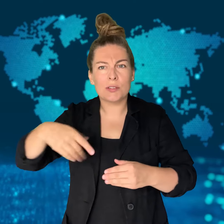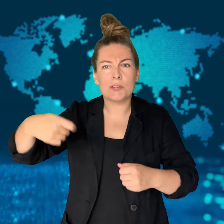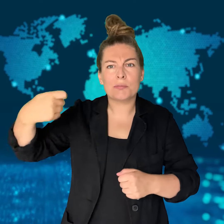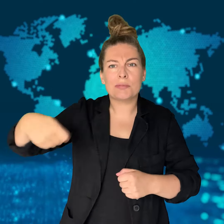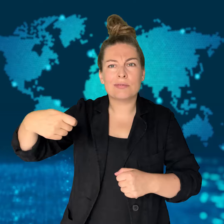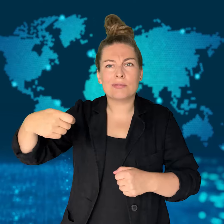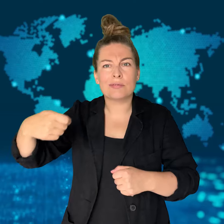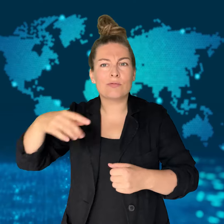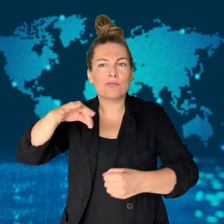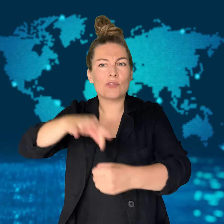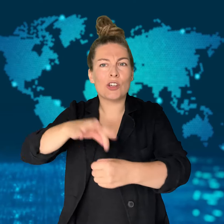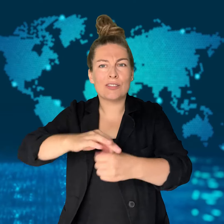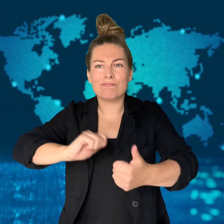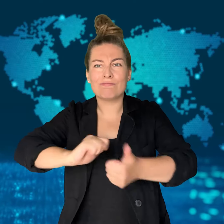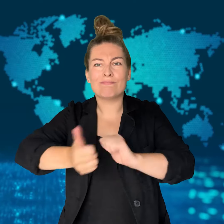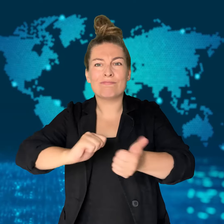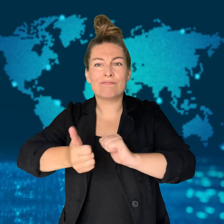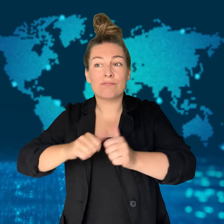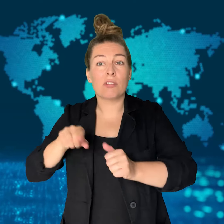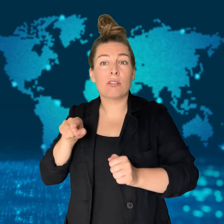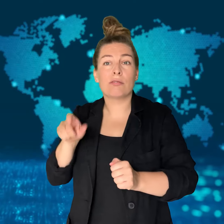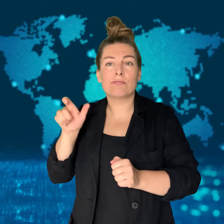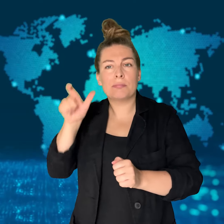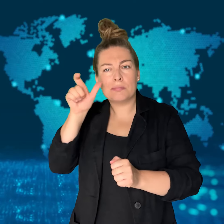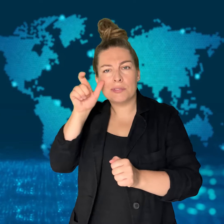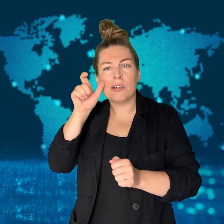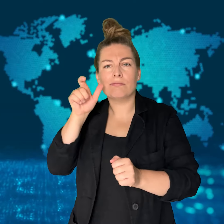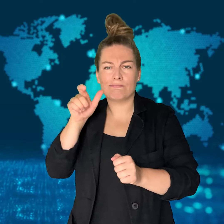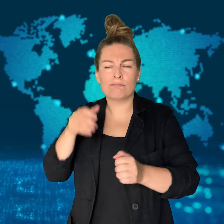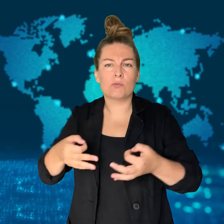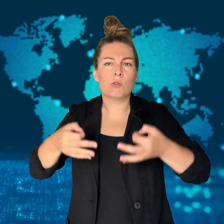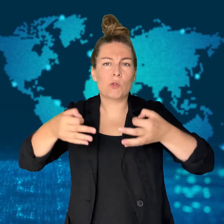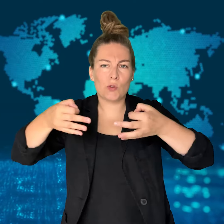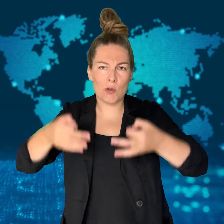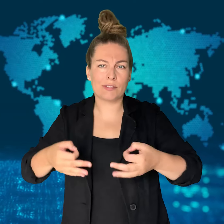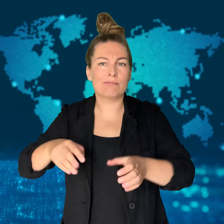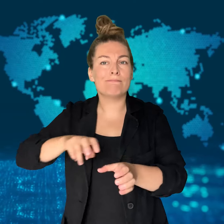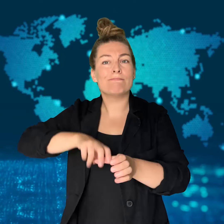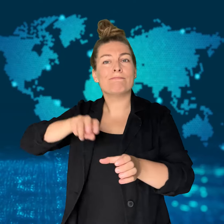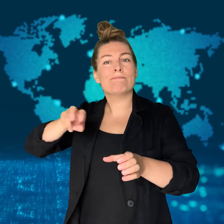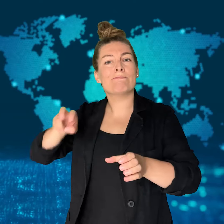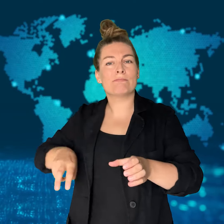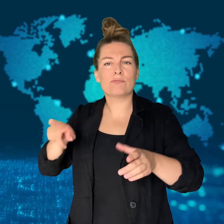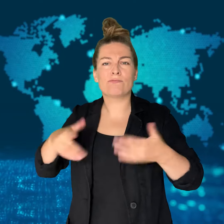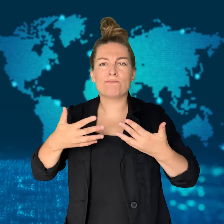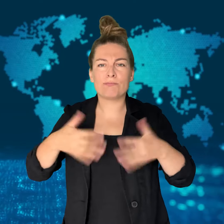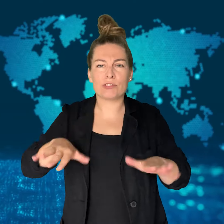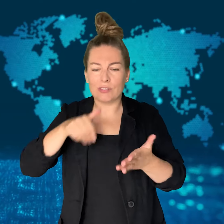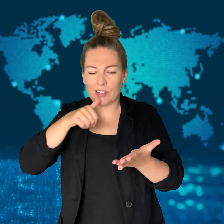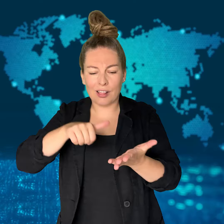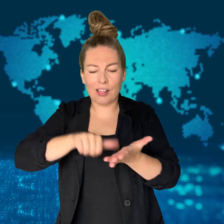the 2024 presidential race through a letter to the country.